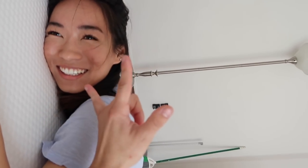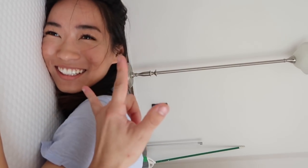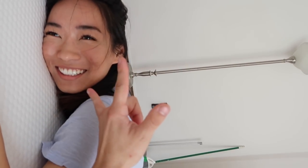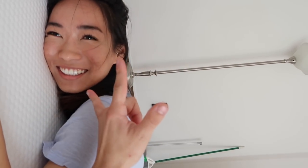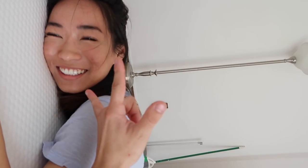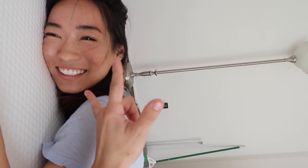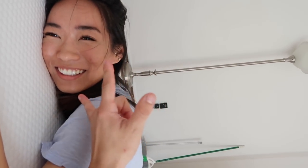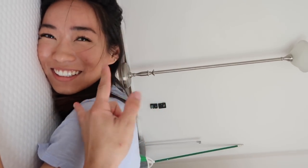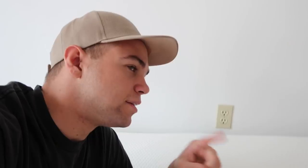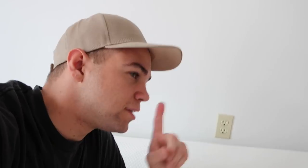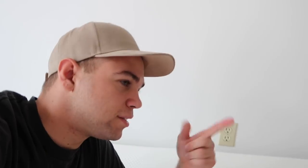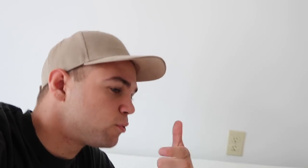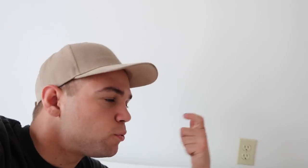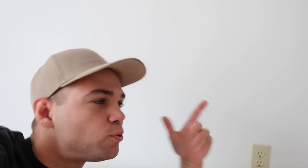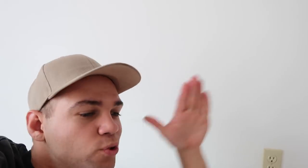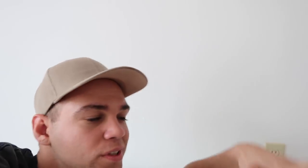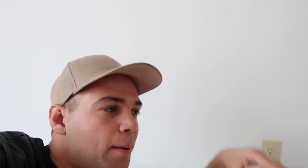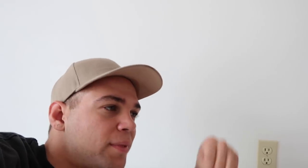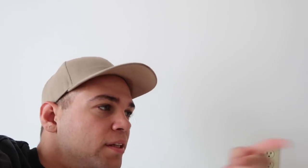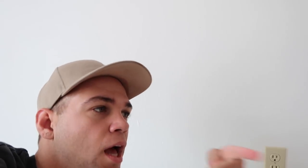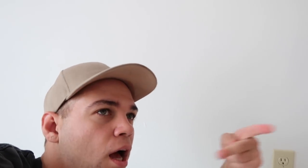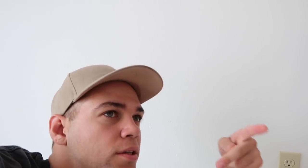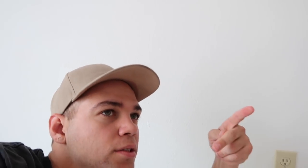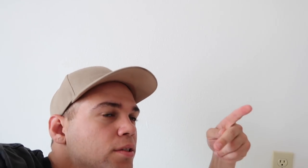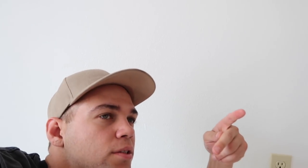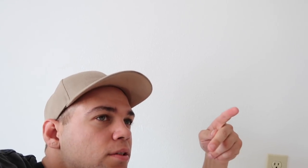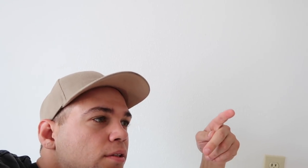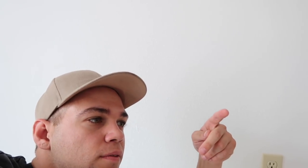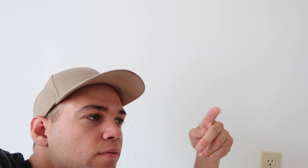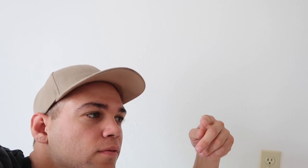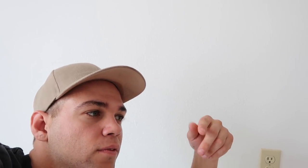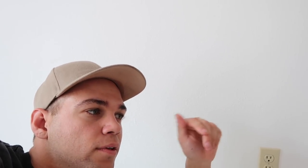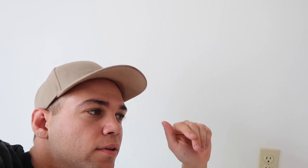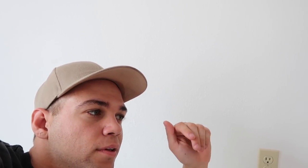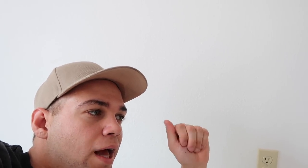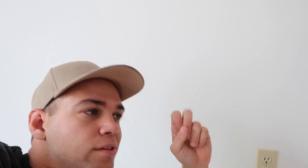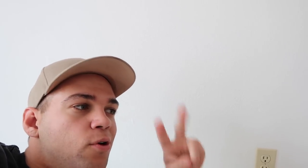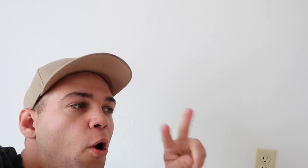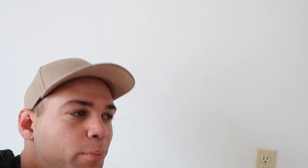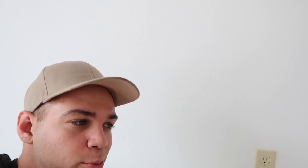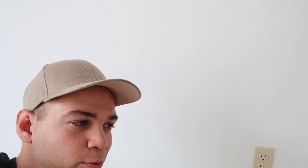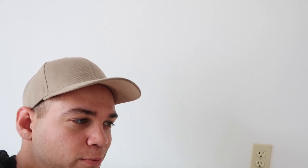R: love you R: this is actually a huge step in us as a couple